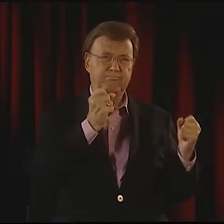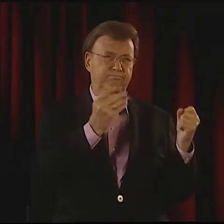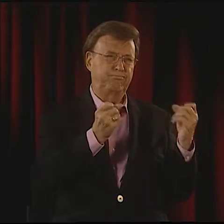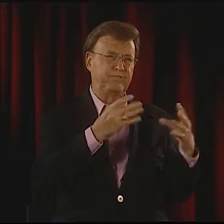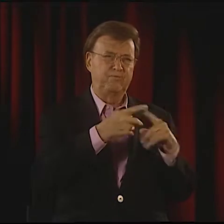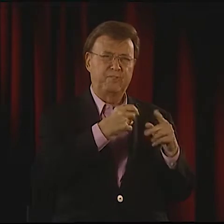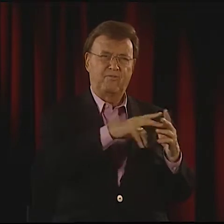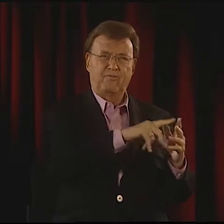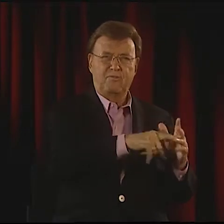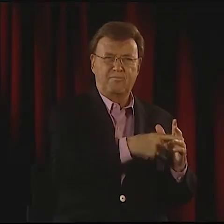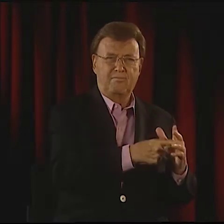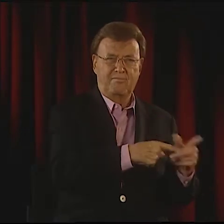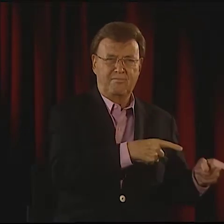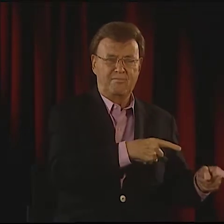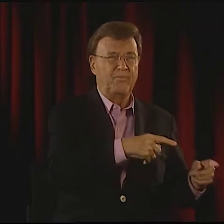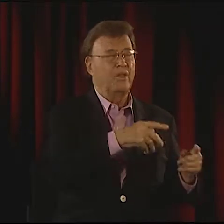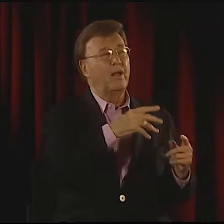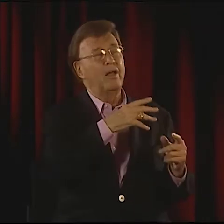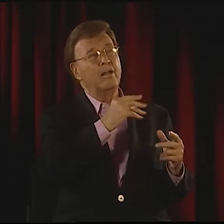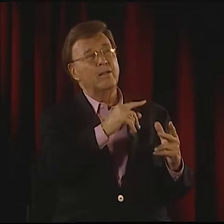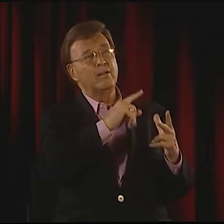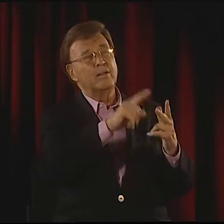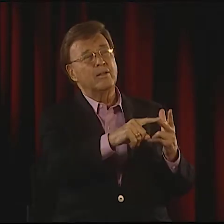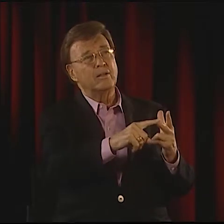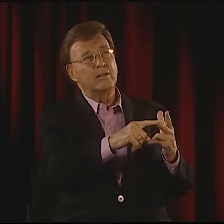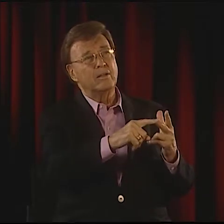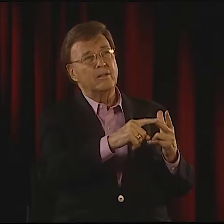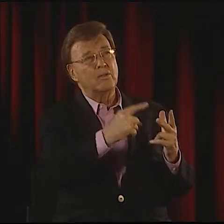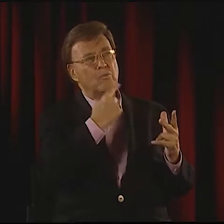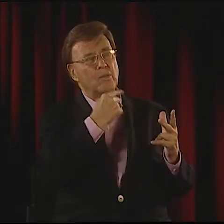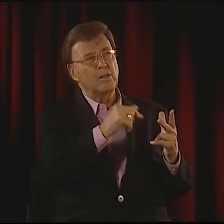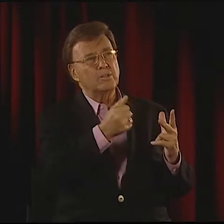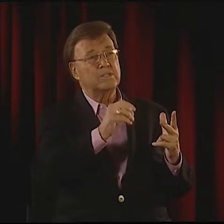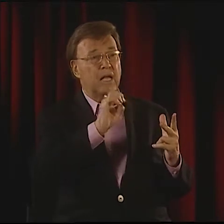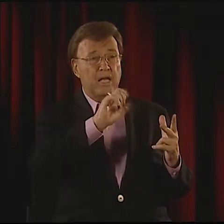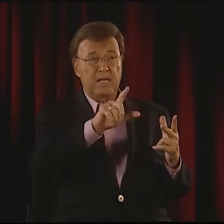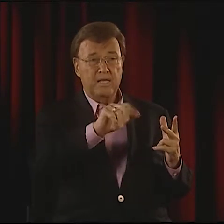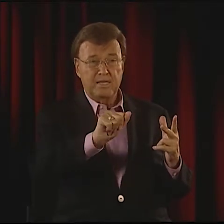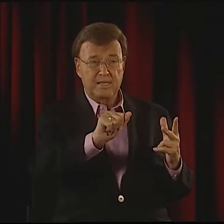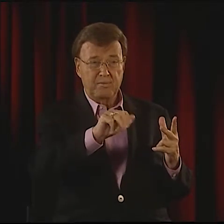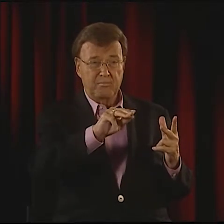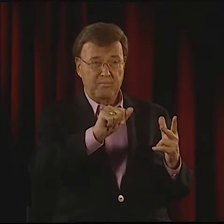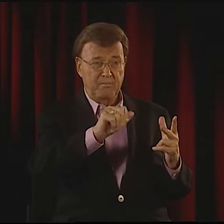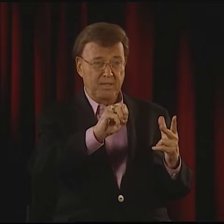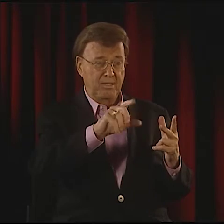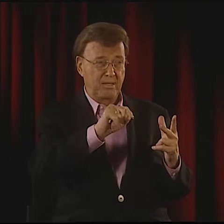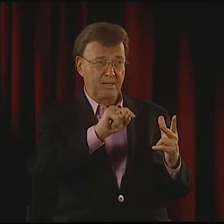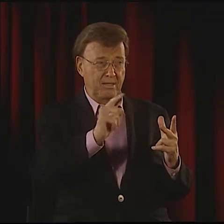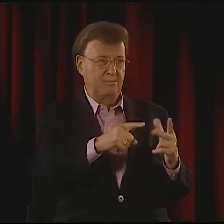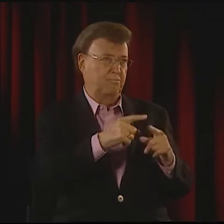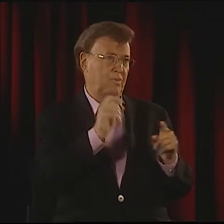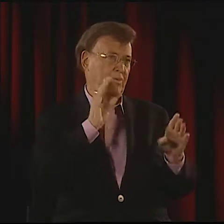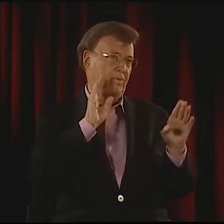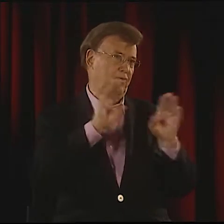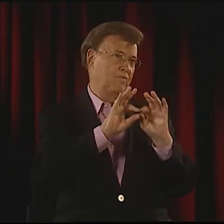HE GREW UP NOT IN A DEAF FAMILY AND A DEAF WORLD, BUT HIS MOTHER IS A VERY ACCOMPLISHED SIGNER.